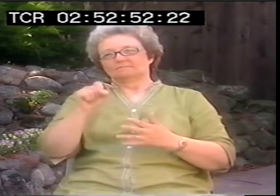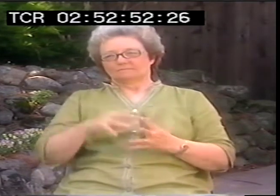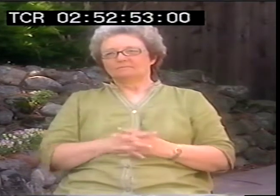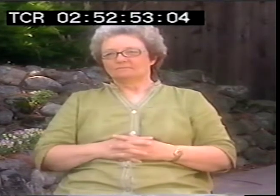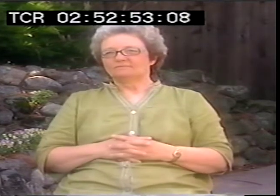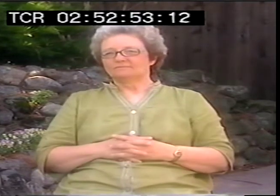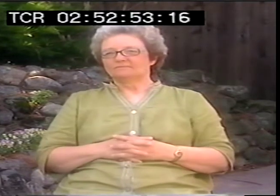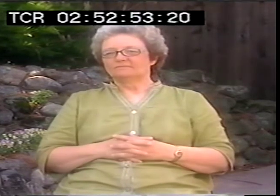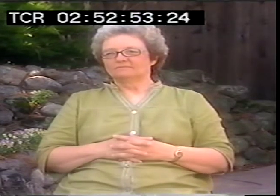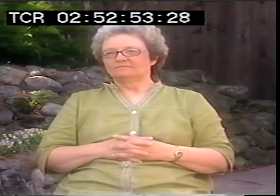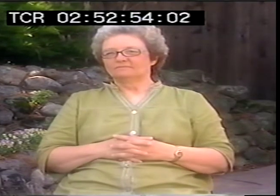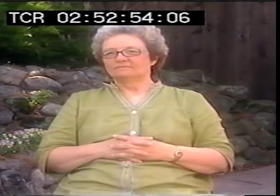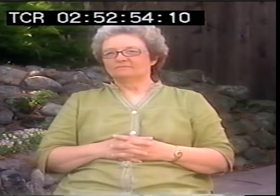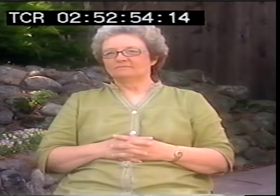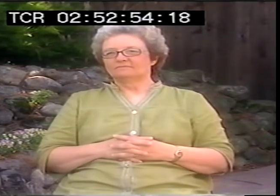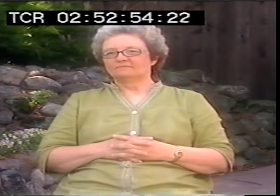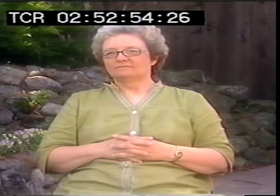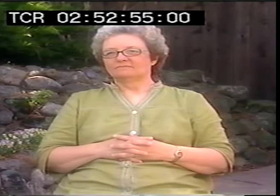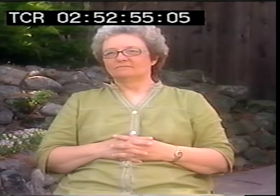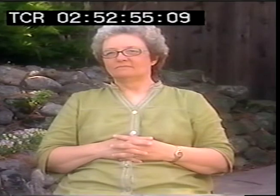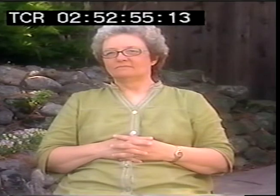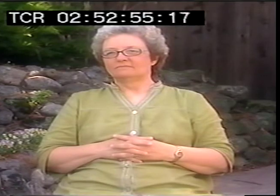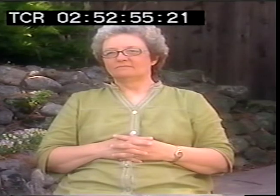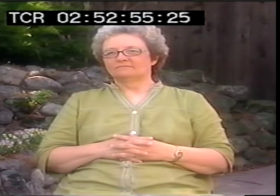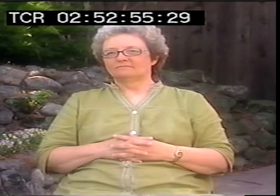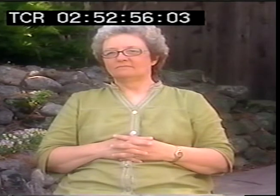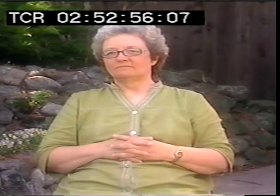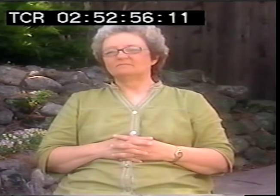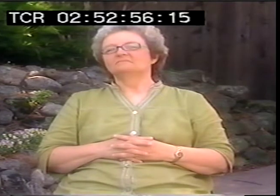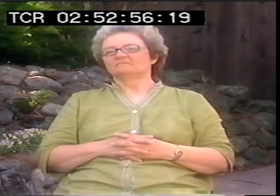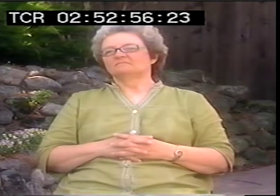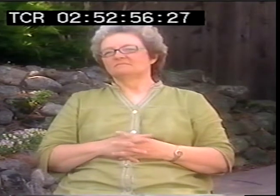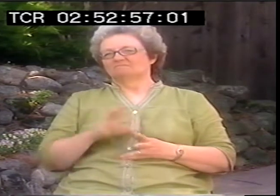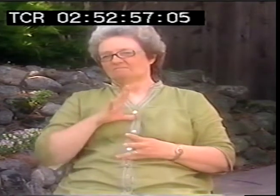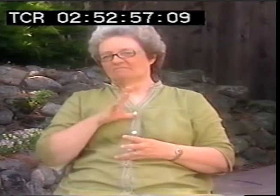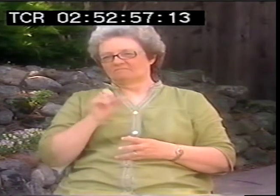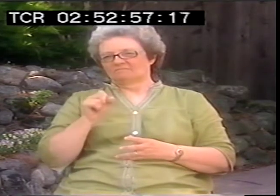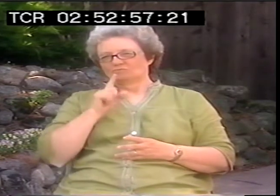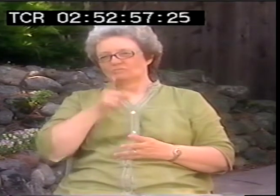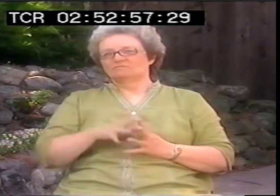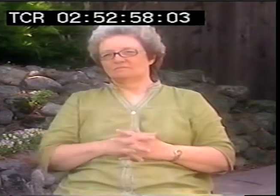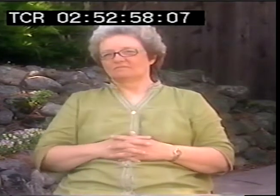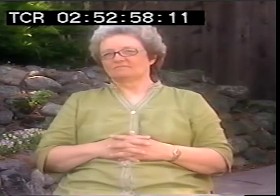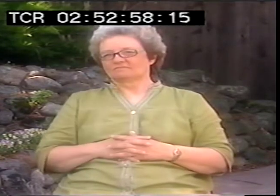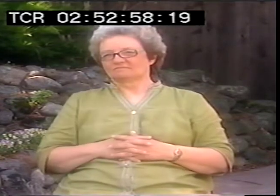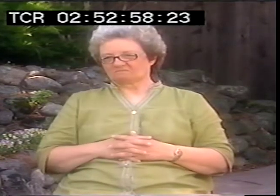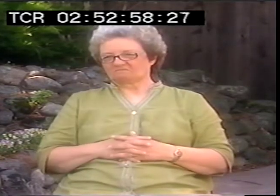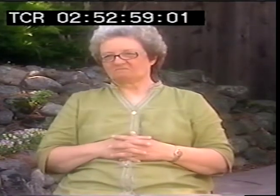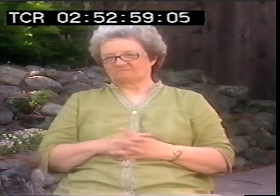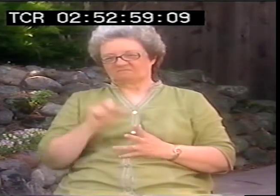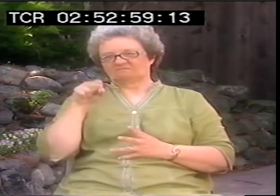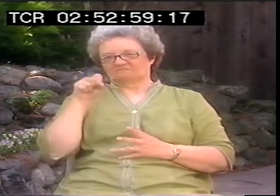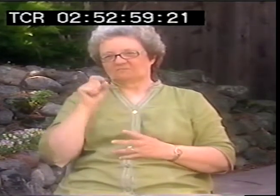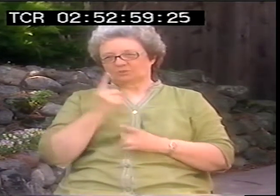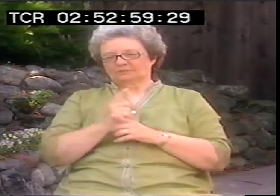At that time, yes. Sure.